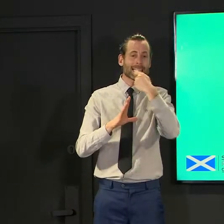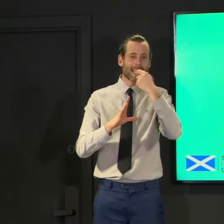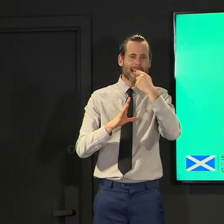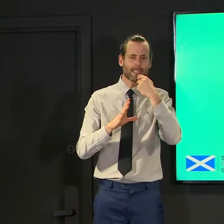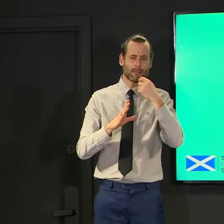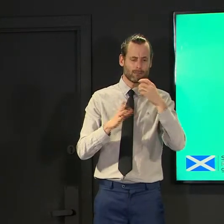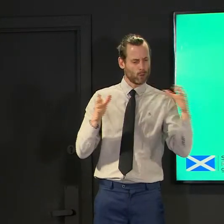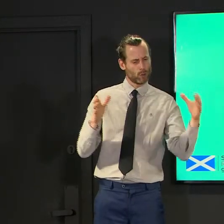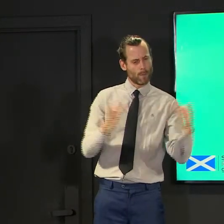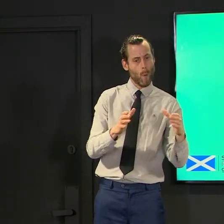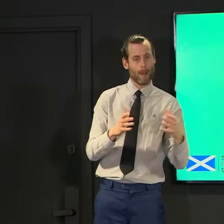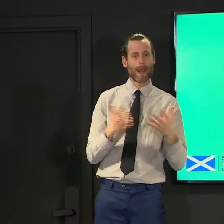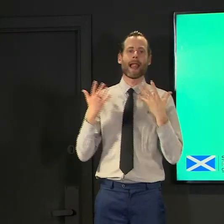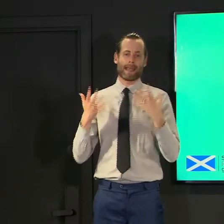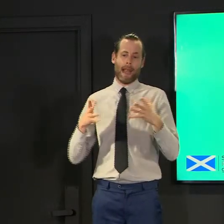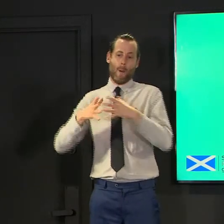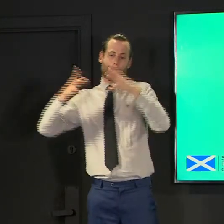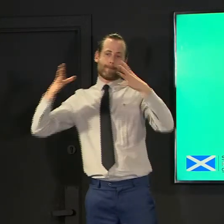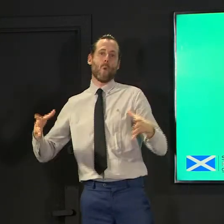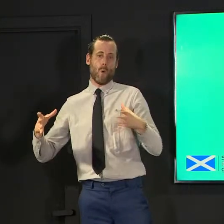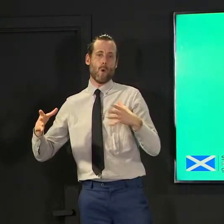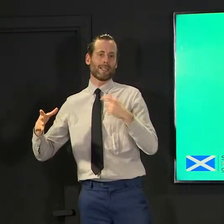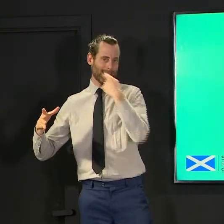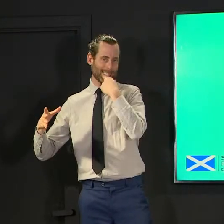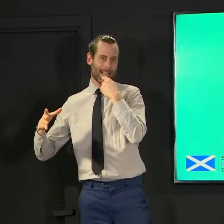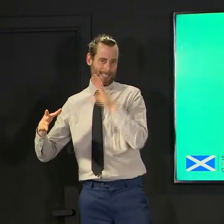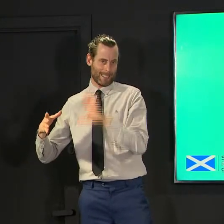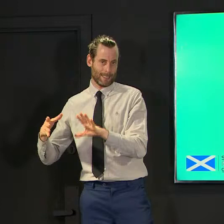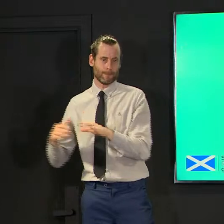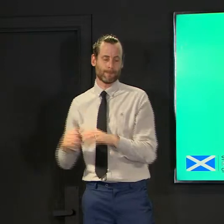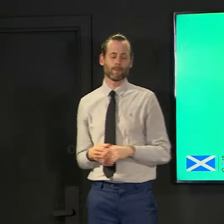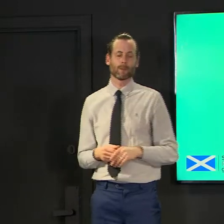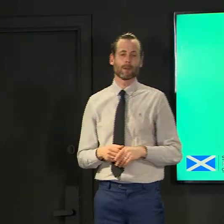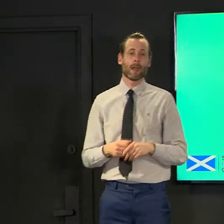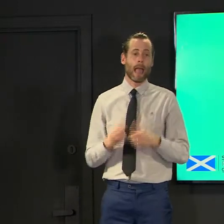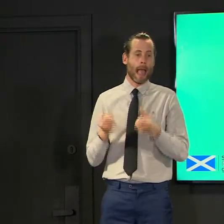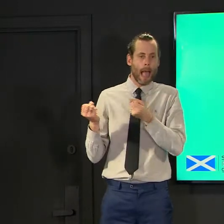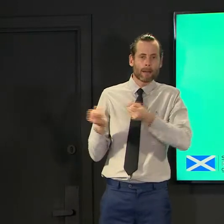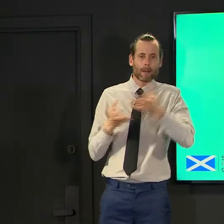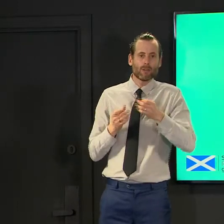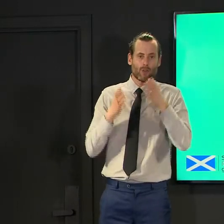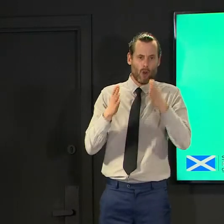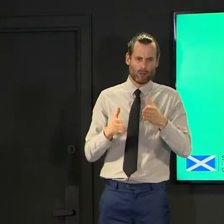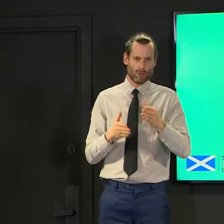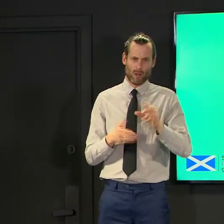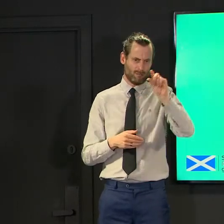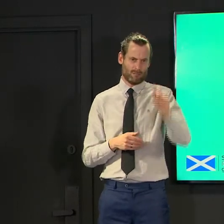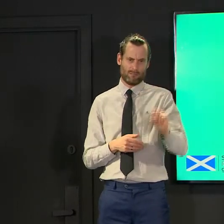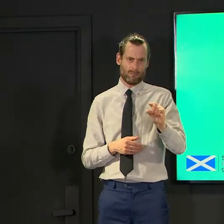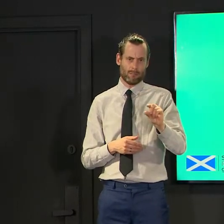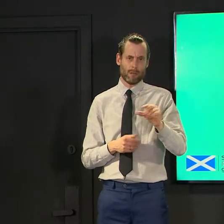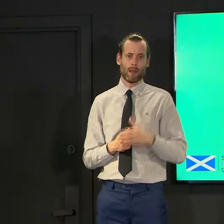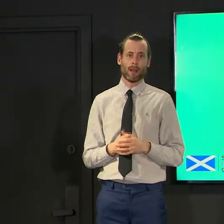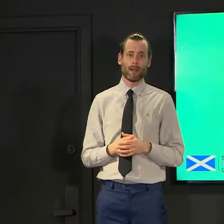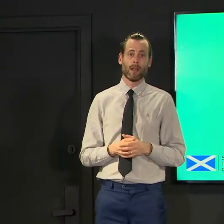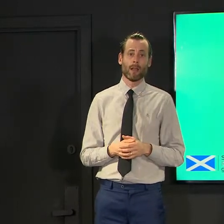not based on testing remember admissions people with disease we only had nine in seven days the